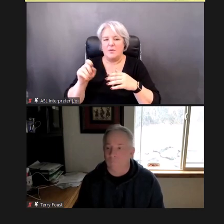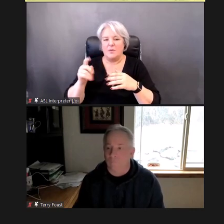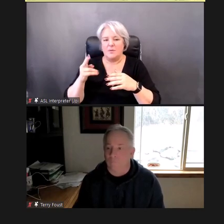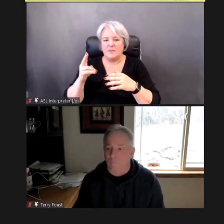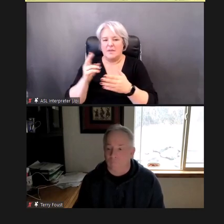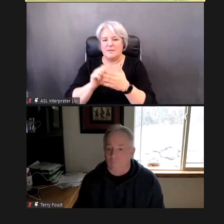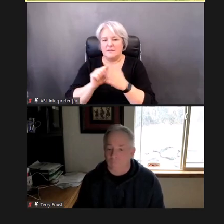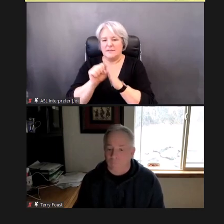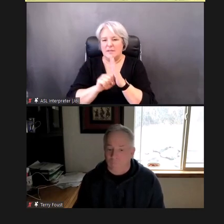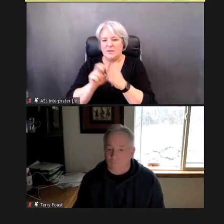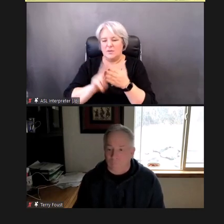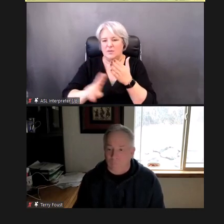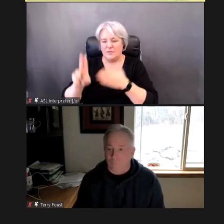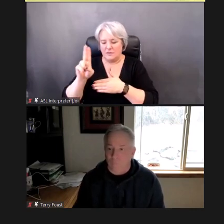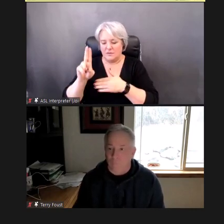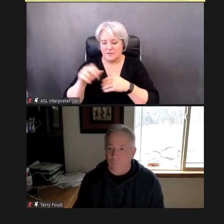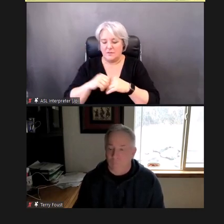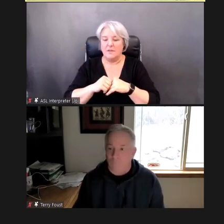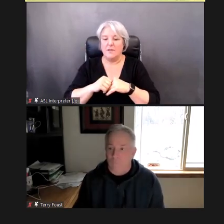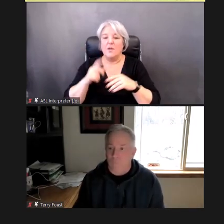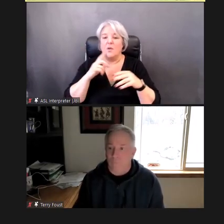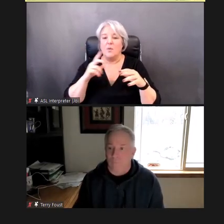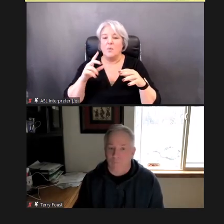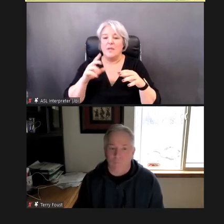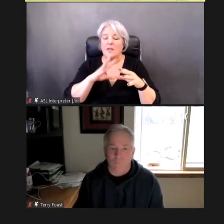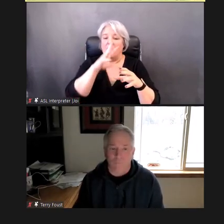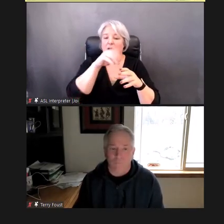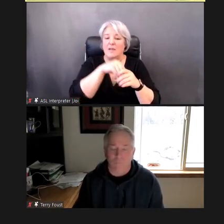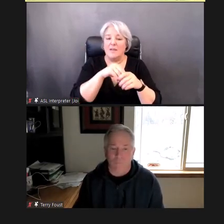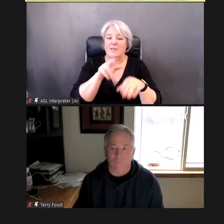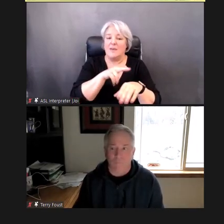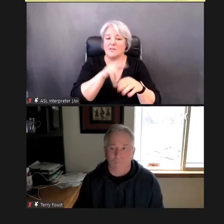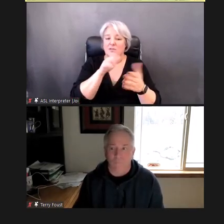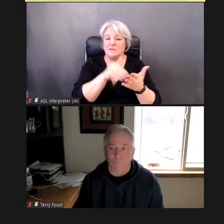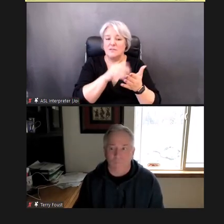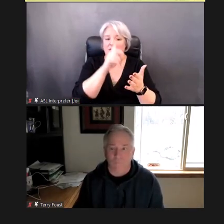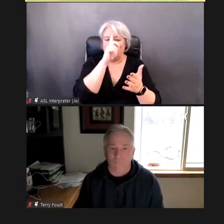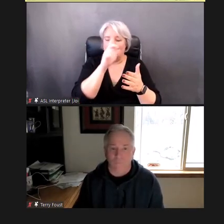initiative, the ECHO initiative is housed within the National Center for Hearing Assessment and Management, known as NCHAM.